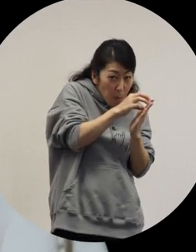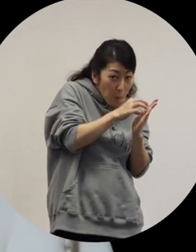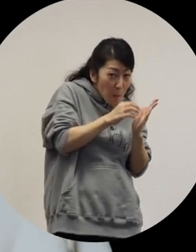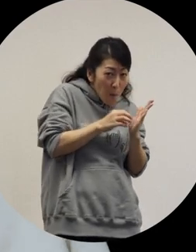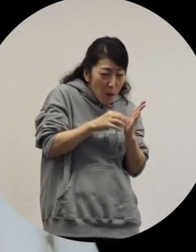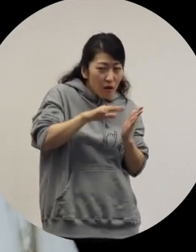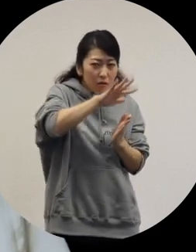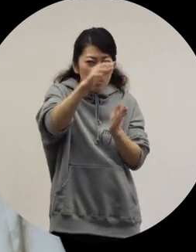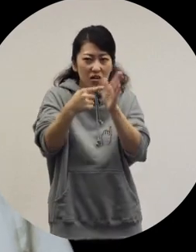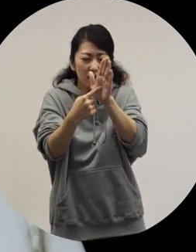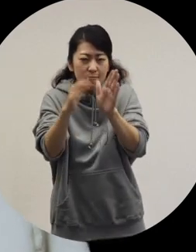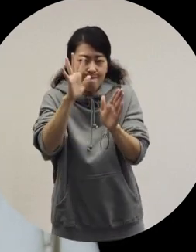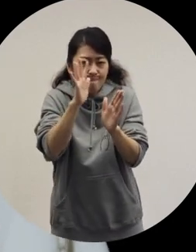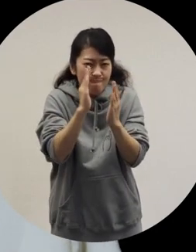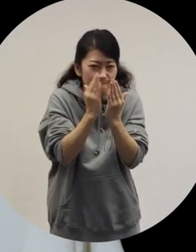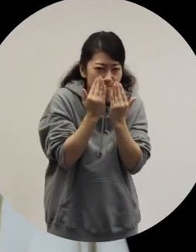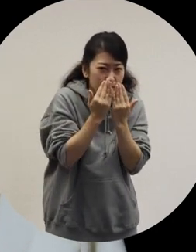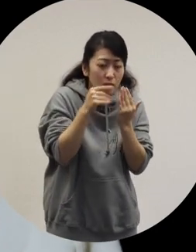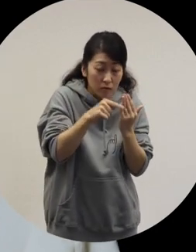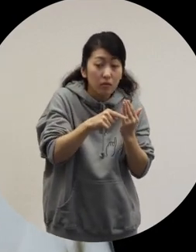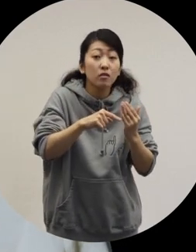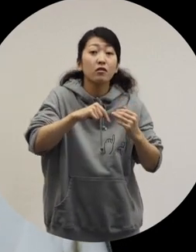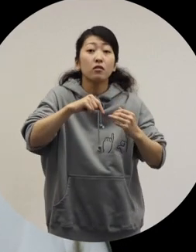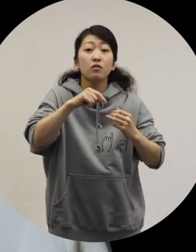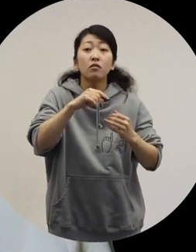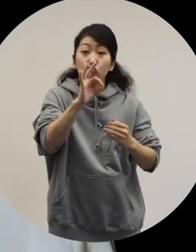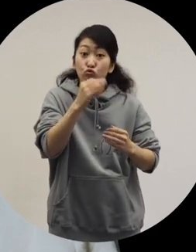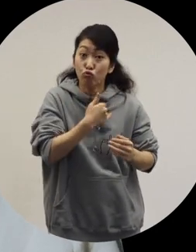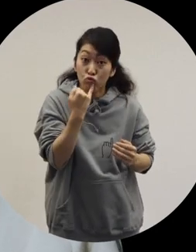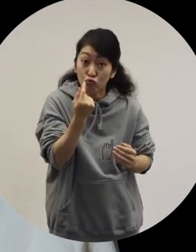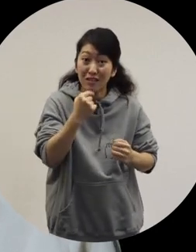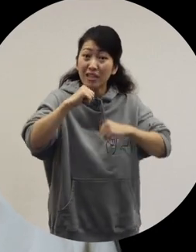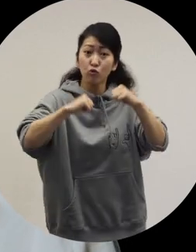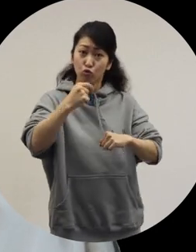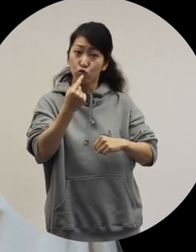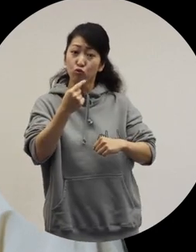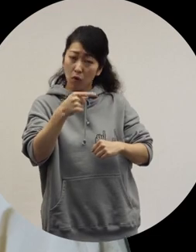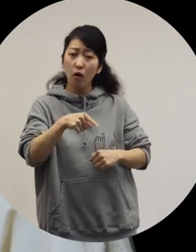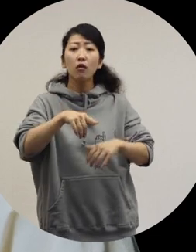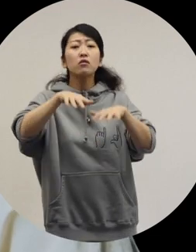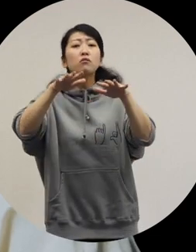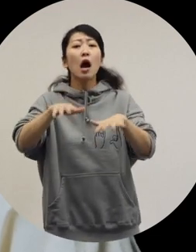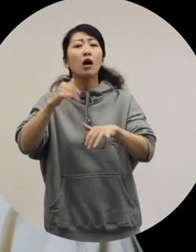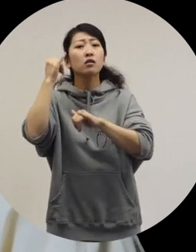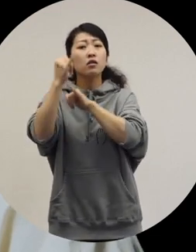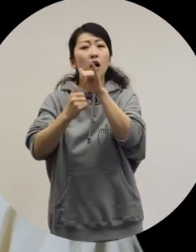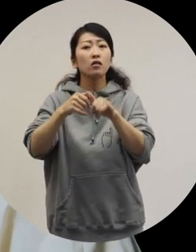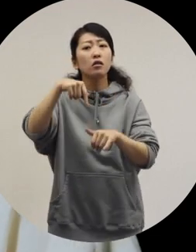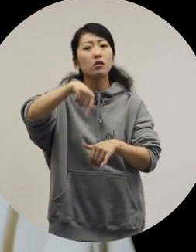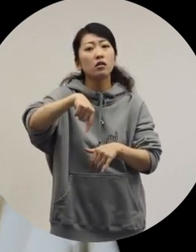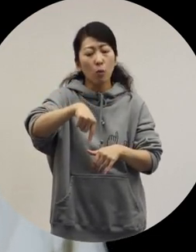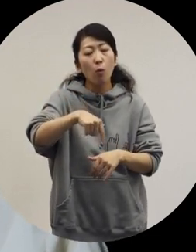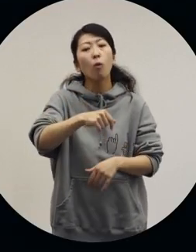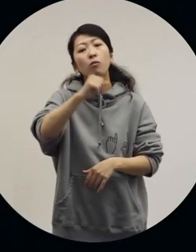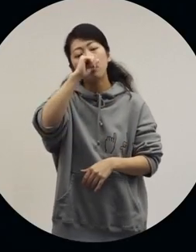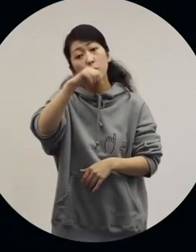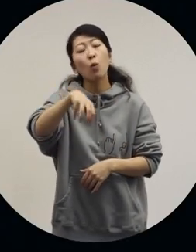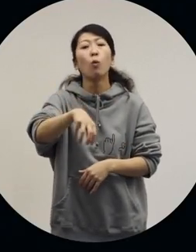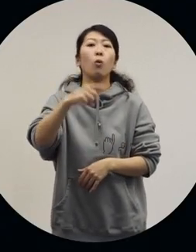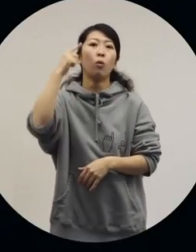not to show it to everyone. You can make that kind of choice. I think that's a unique, good thing about fashion in this era.